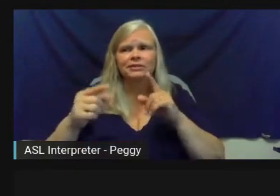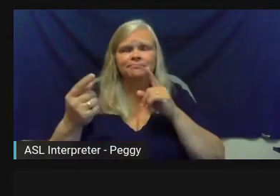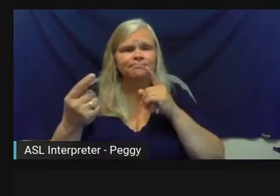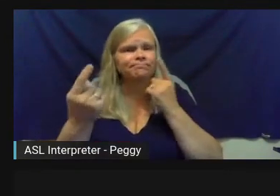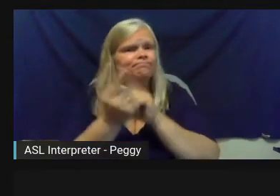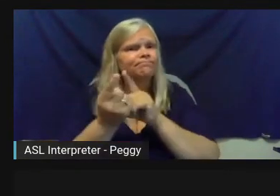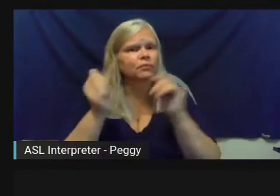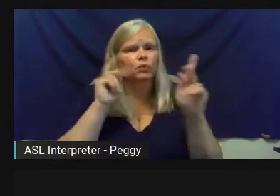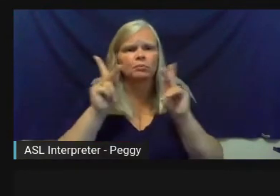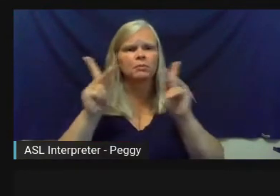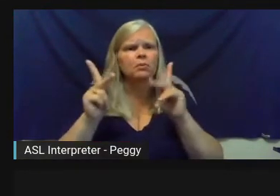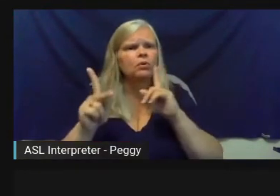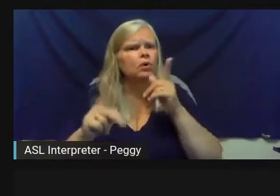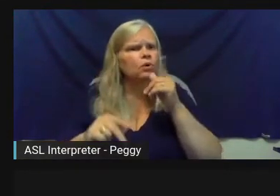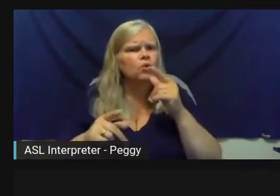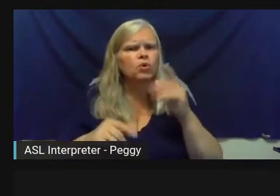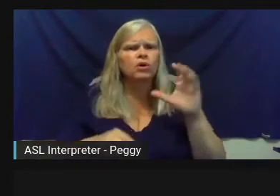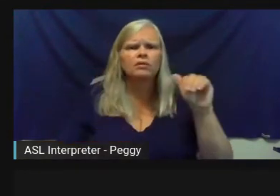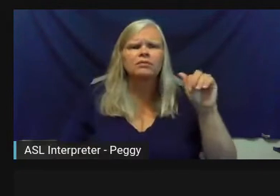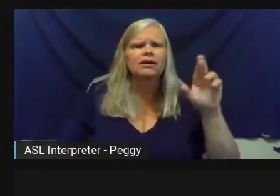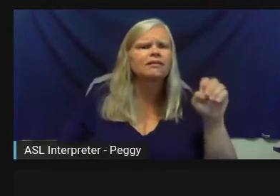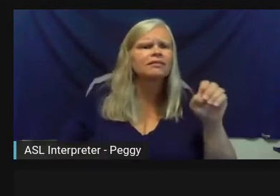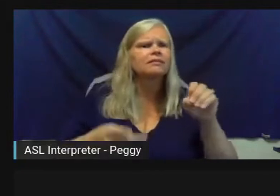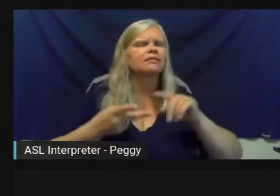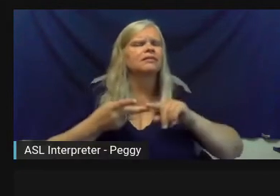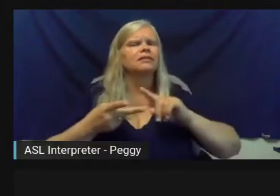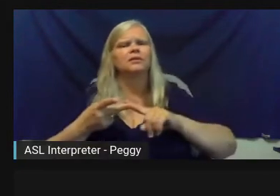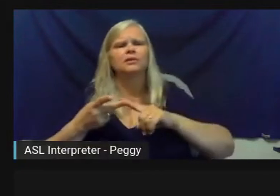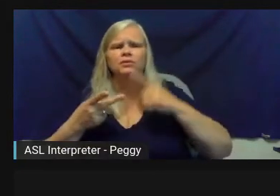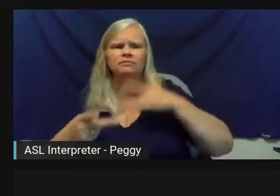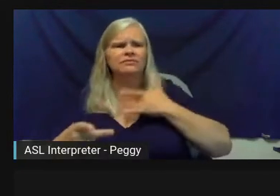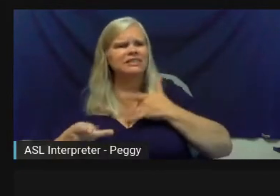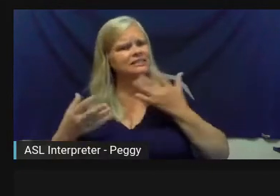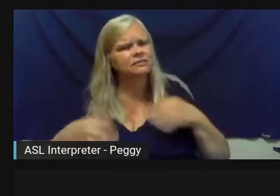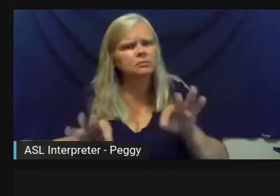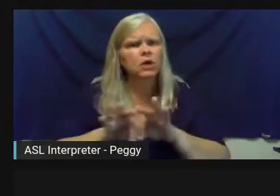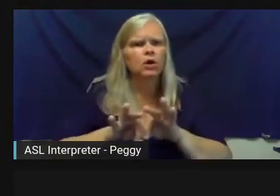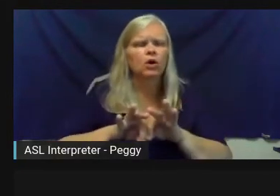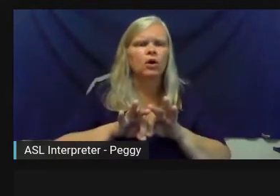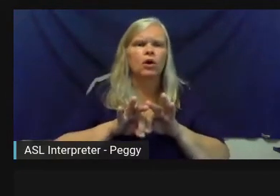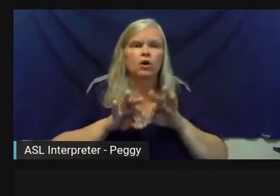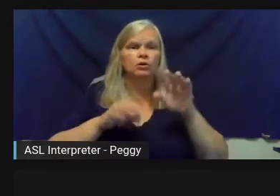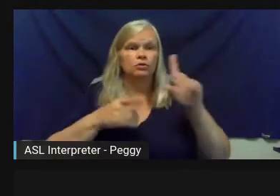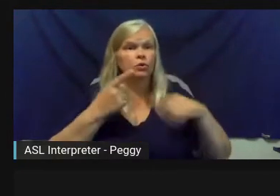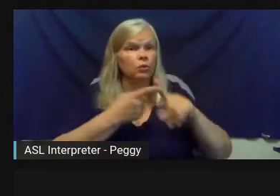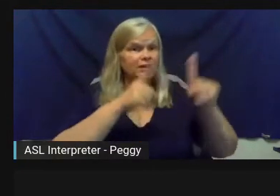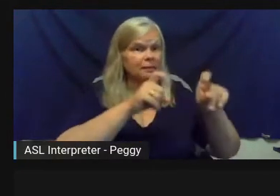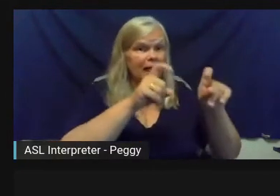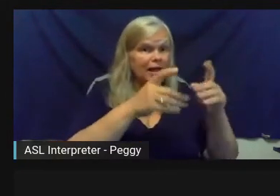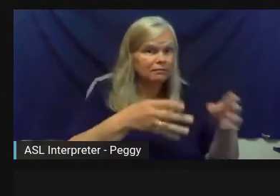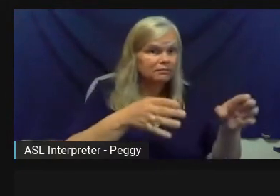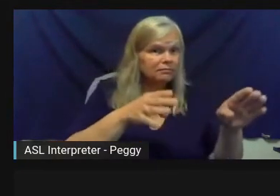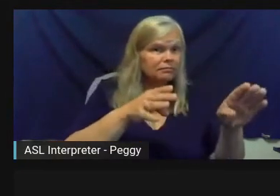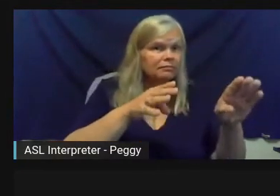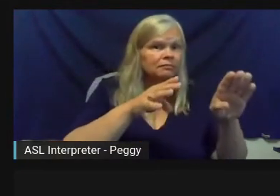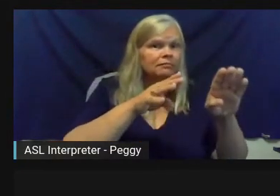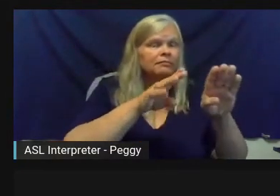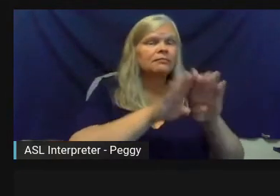and feel are important. So even if, you know, a pilot project wraps up, to continue to talk and maybe go to each other's meetings